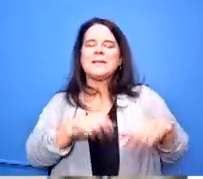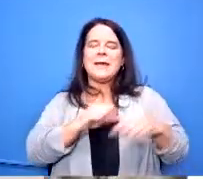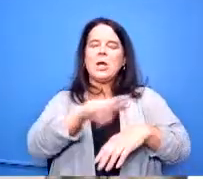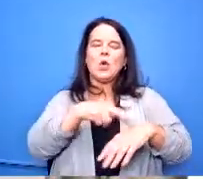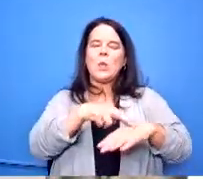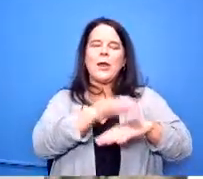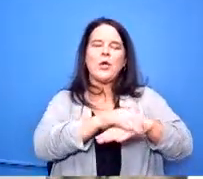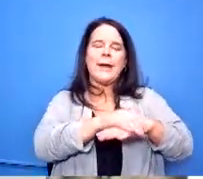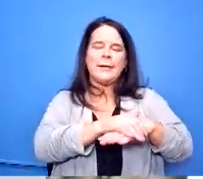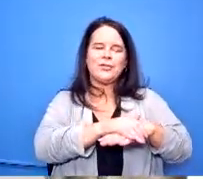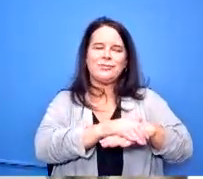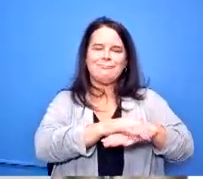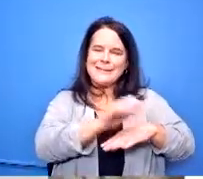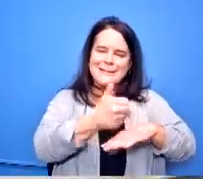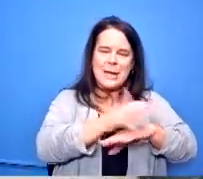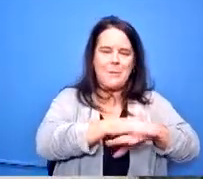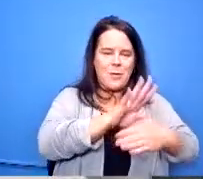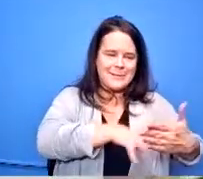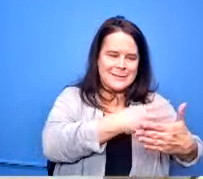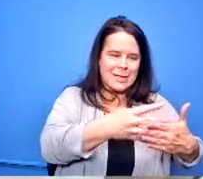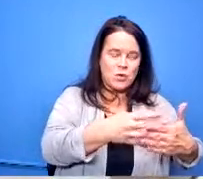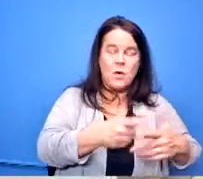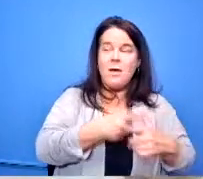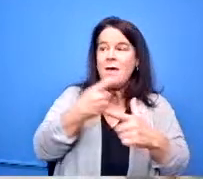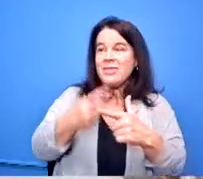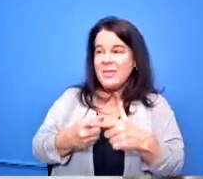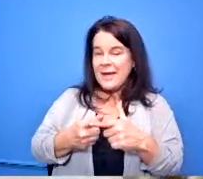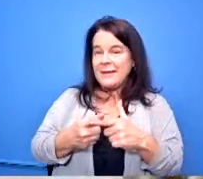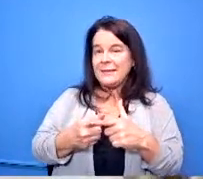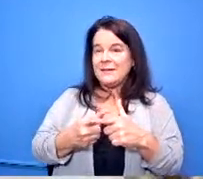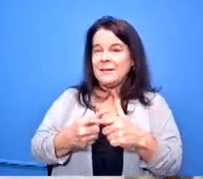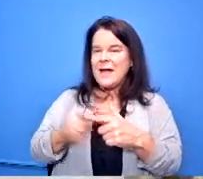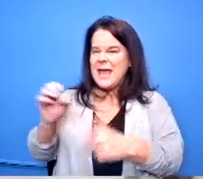and the only time after that that they start to enroll is they have a counselor that's assigned